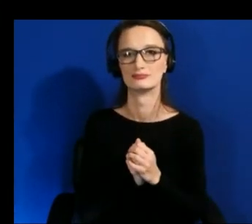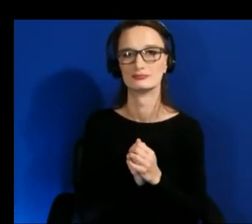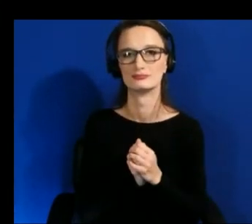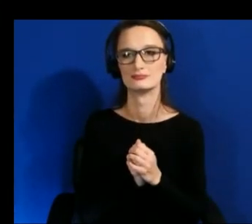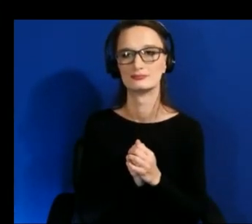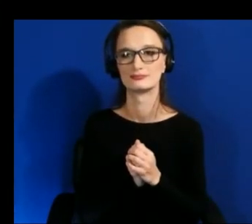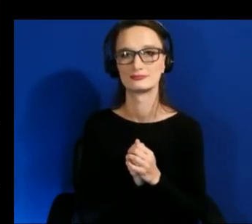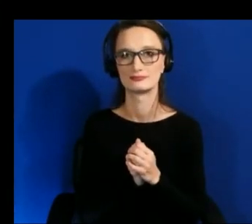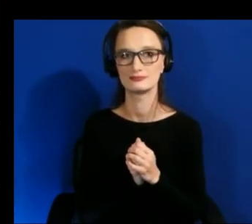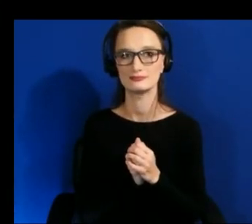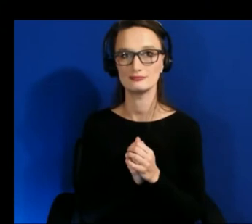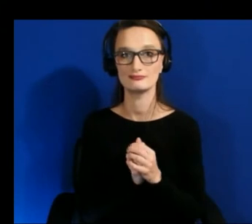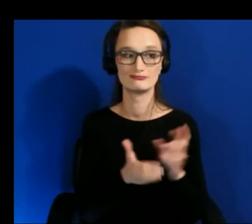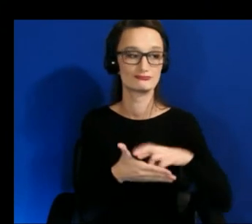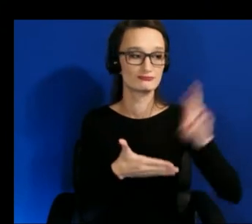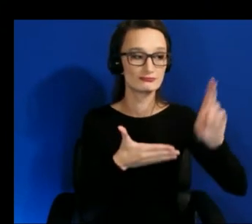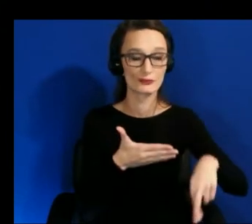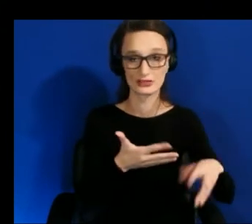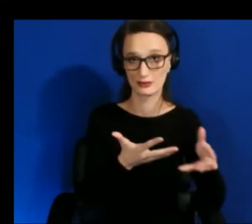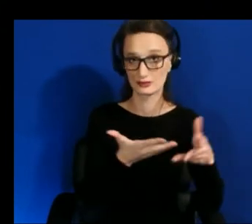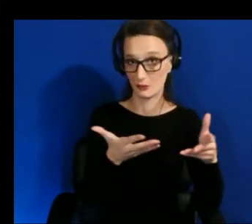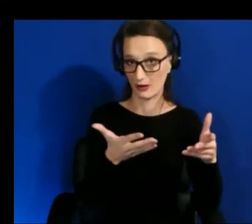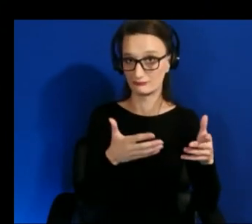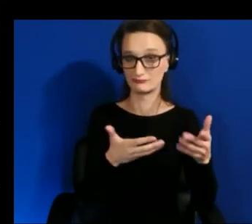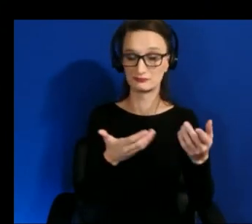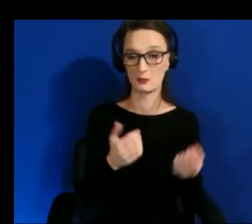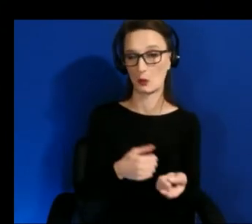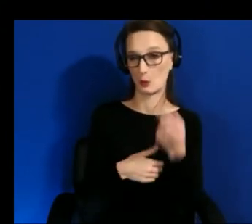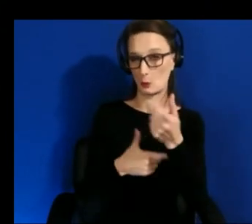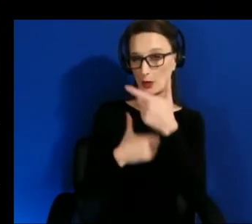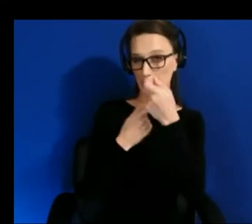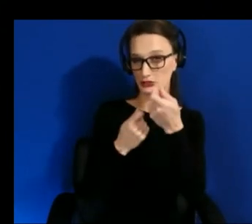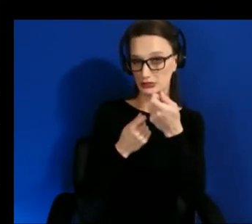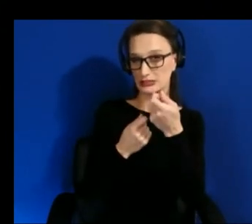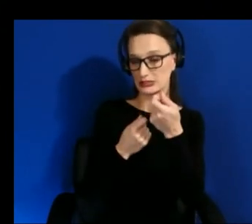like one interesting tidbit that i definitely want to follow up on now in the future is